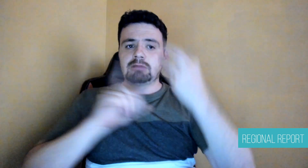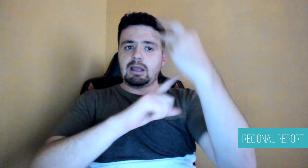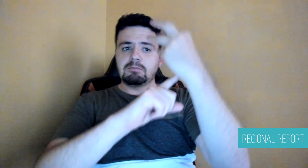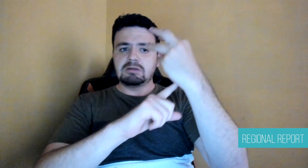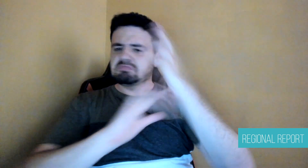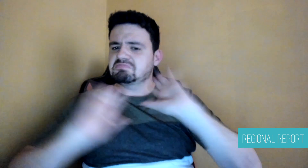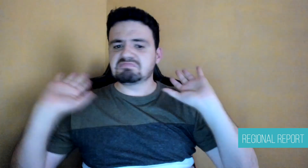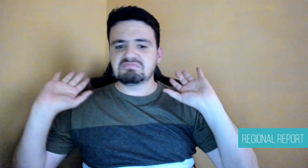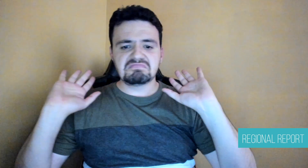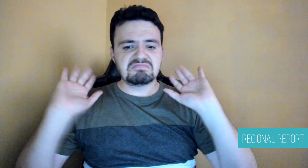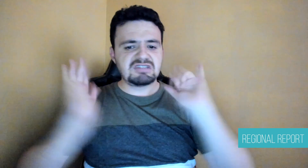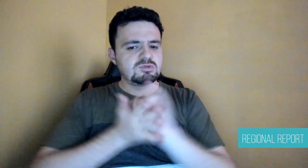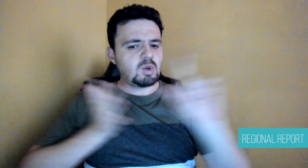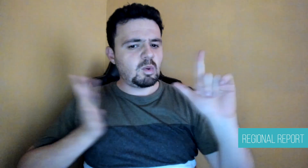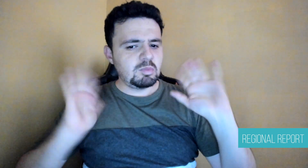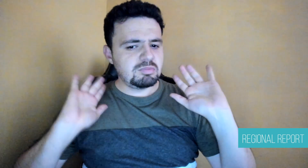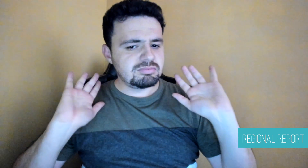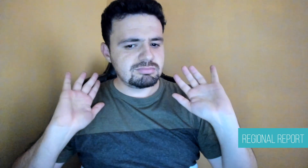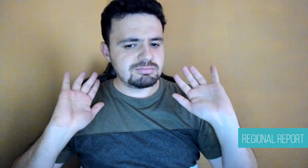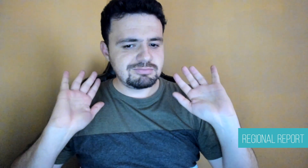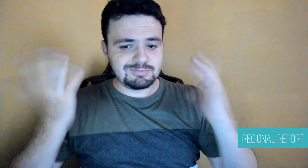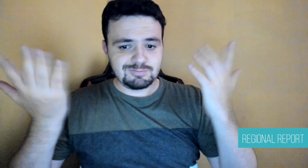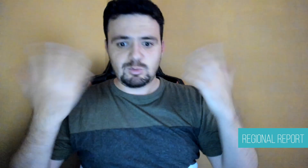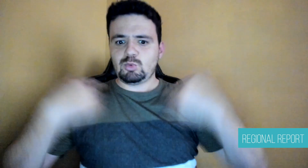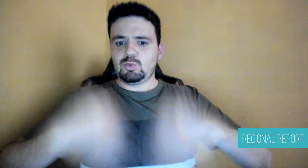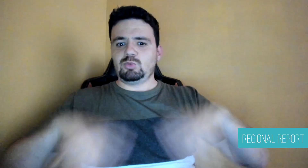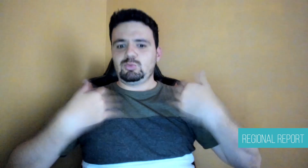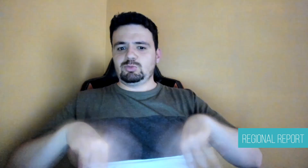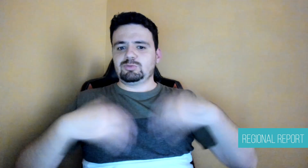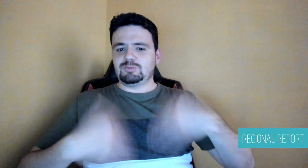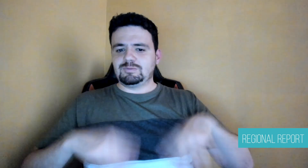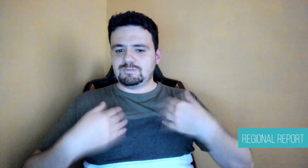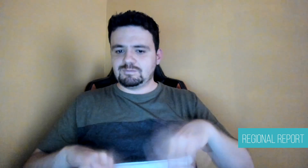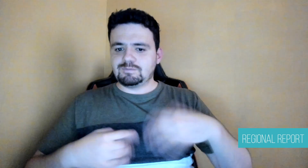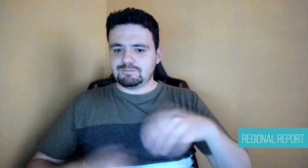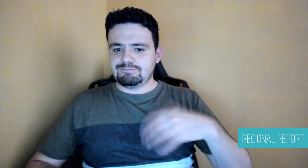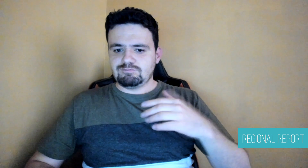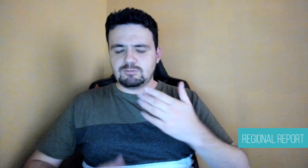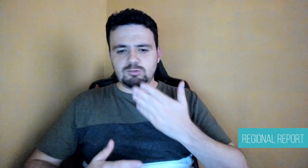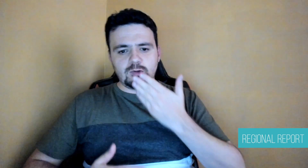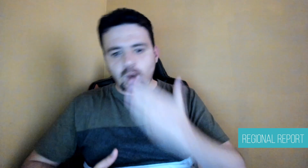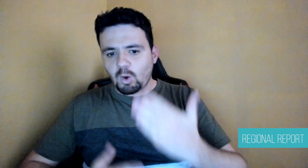the Director of Service of the company's Customer